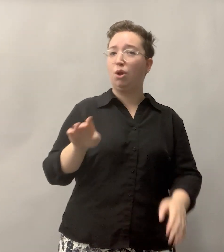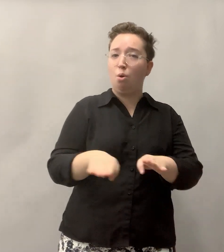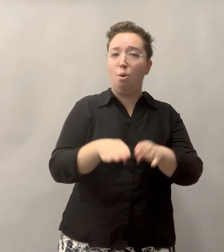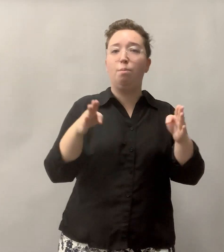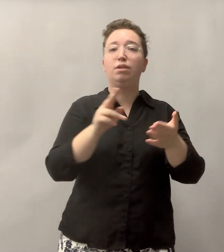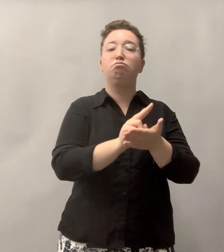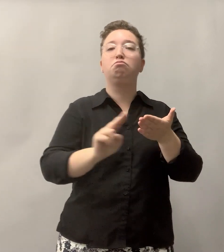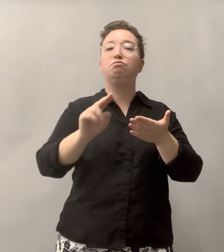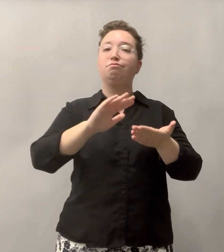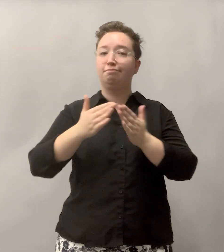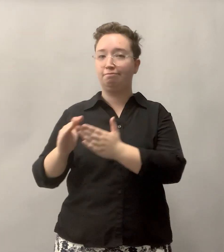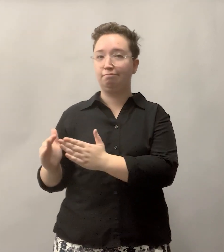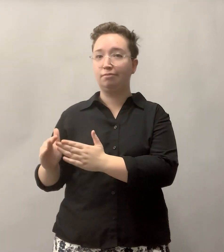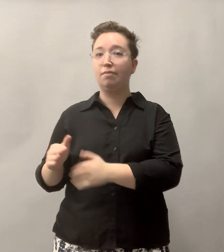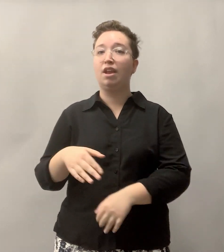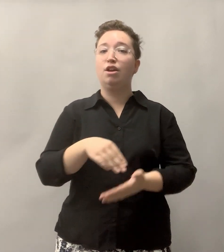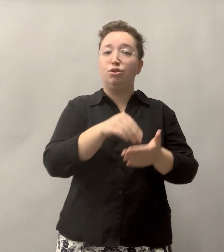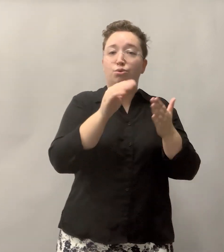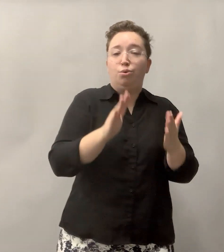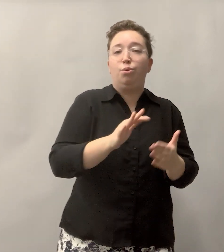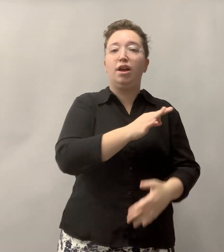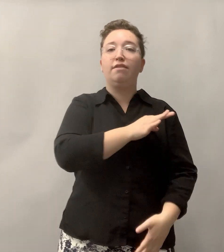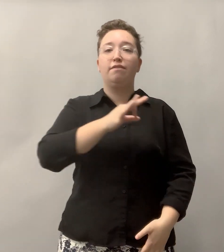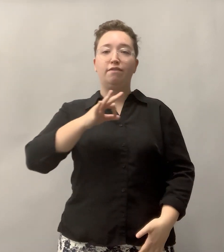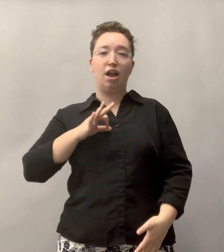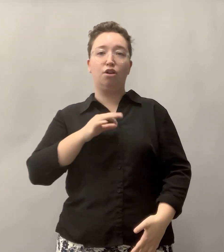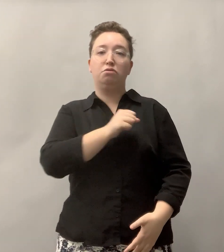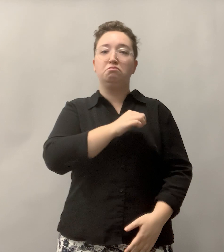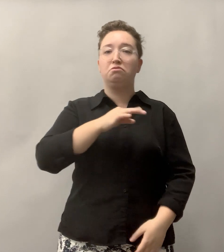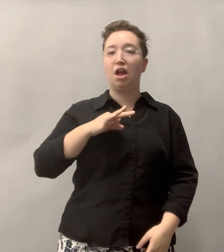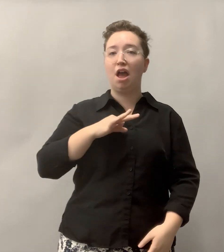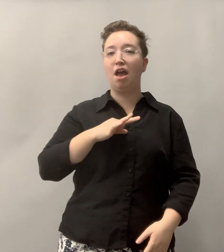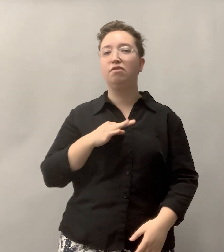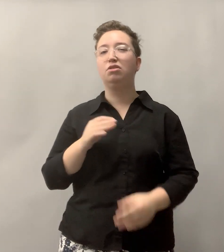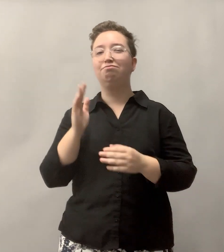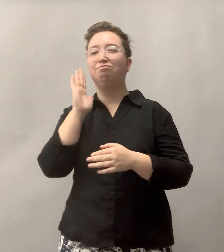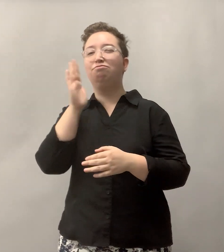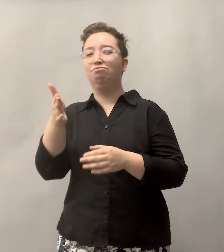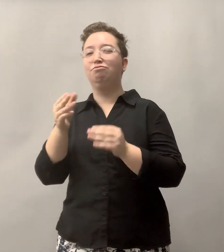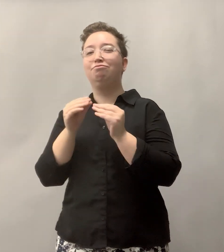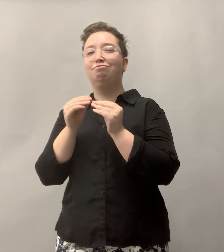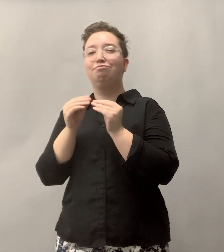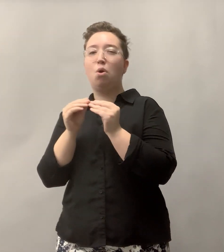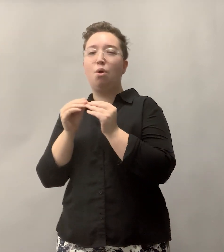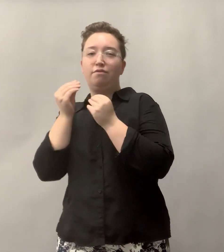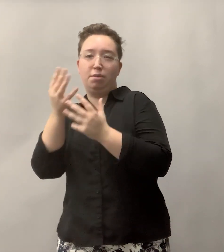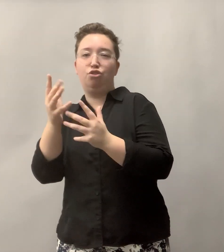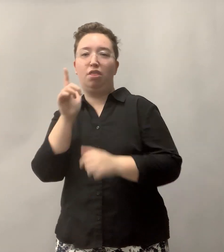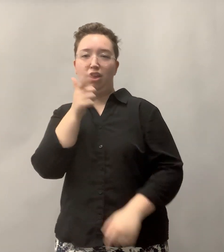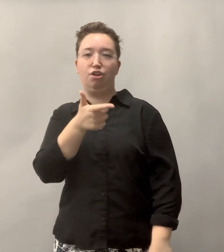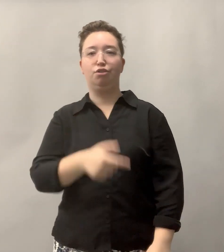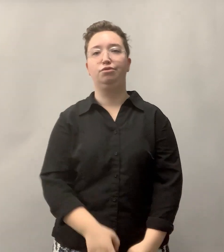open to the university community. Students, faculty, and staff will receive more information.